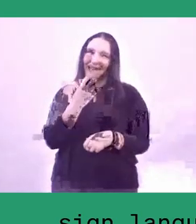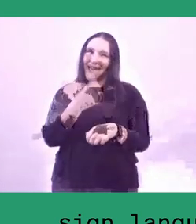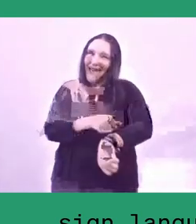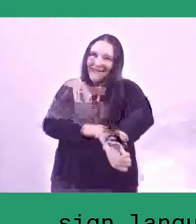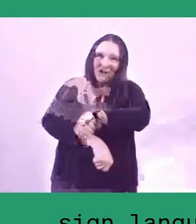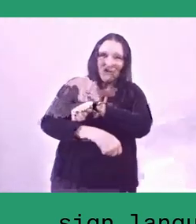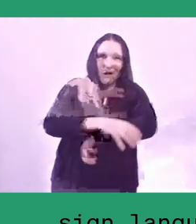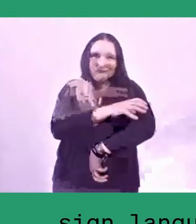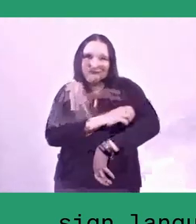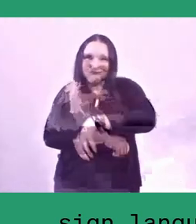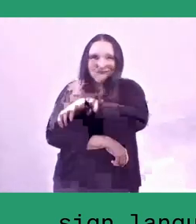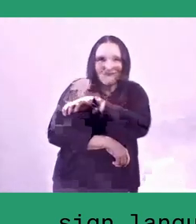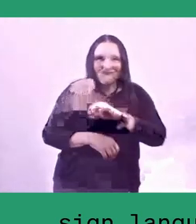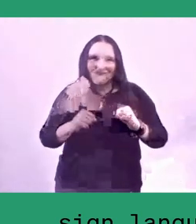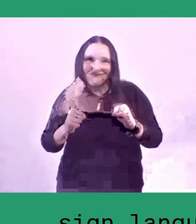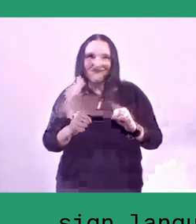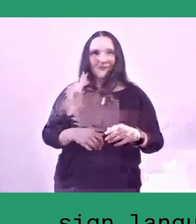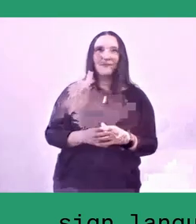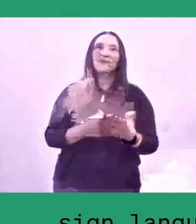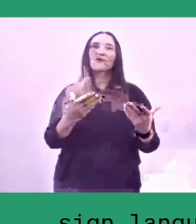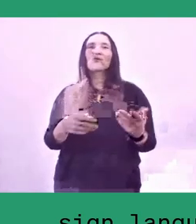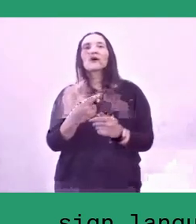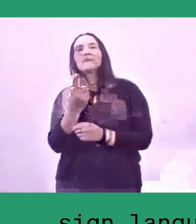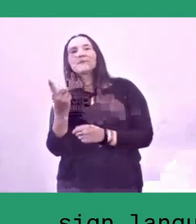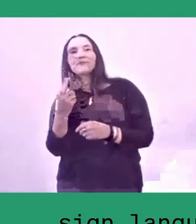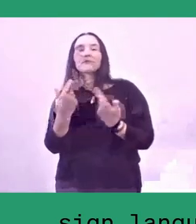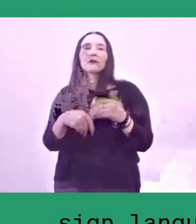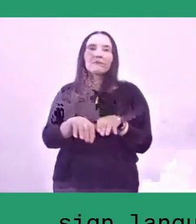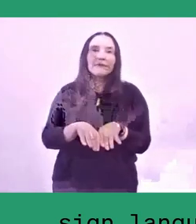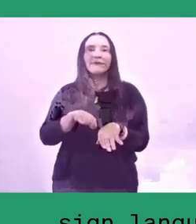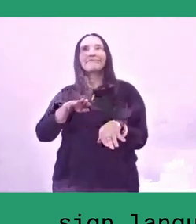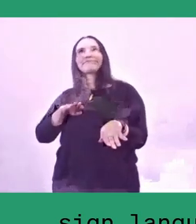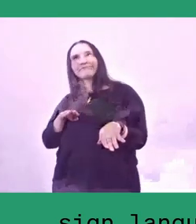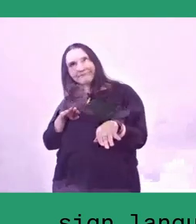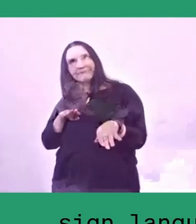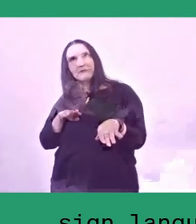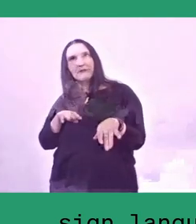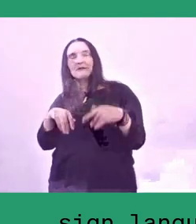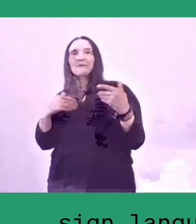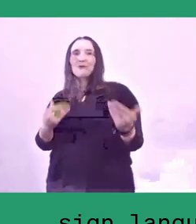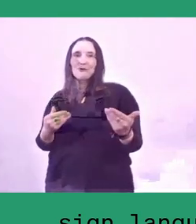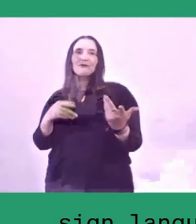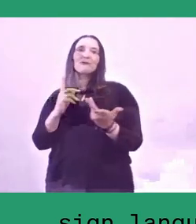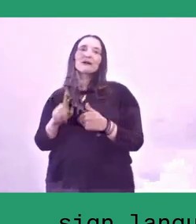Sometimes they have to retreat one step in order to go forwards, but I'm very happy to see